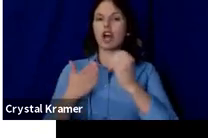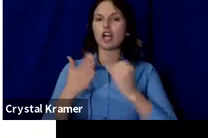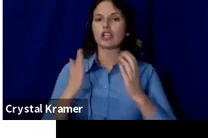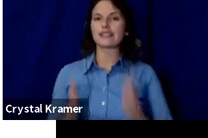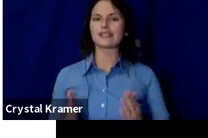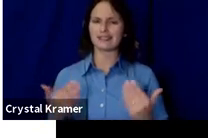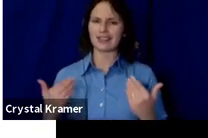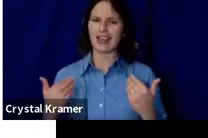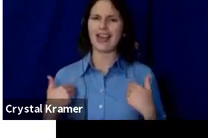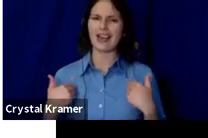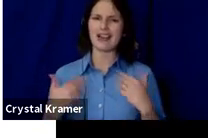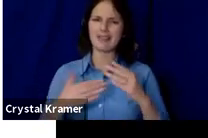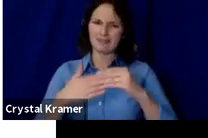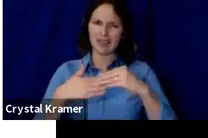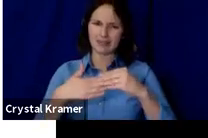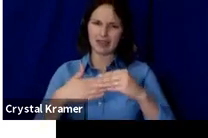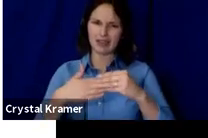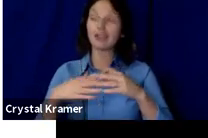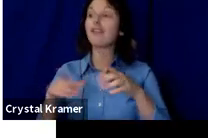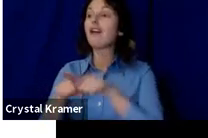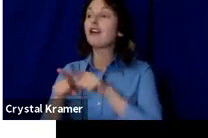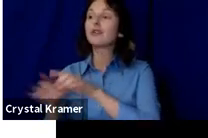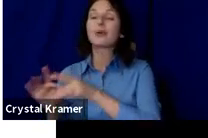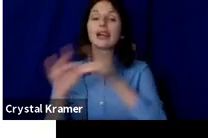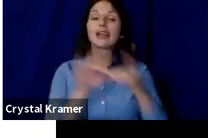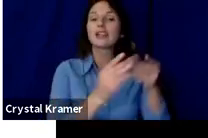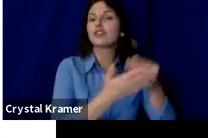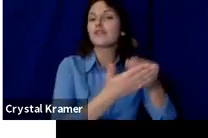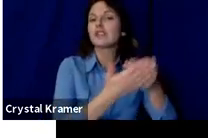It's also connected to the fiscal sponsorship, which means that your donors are eligible